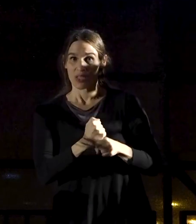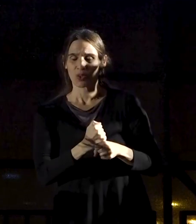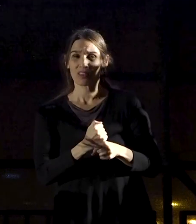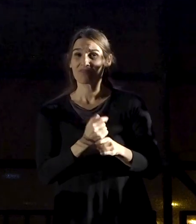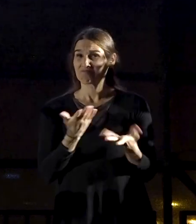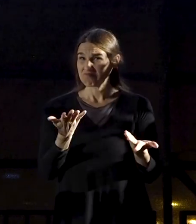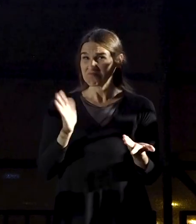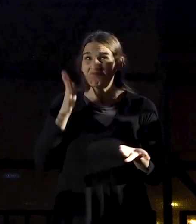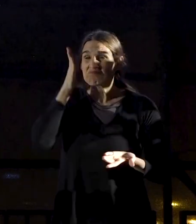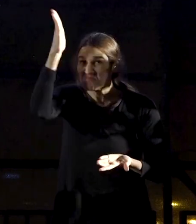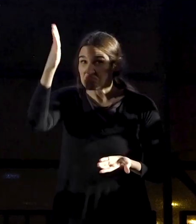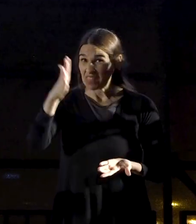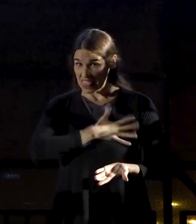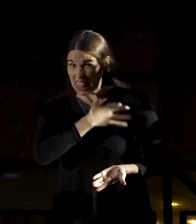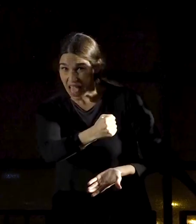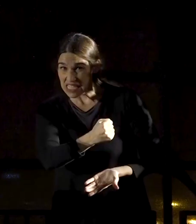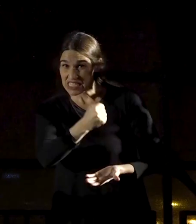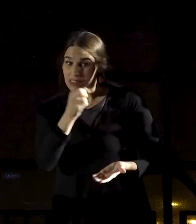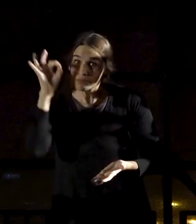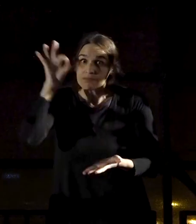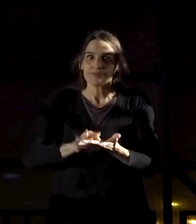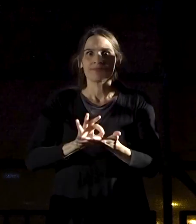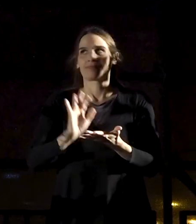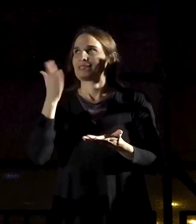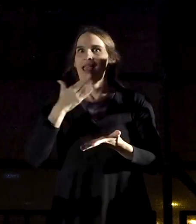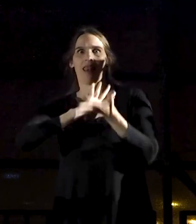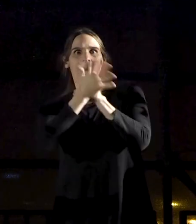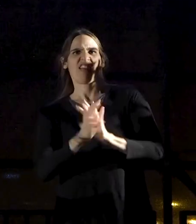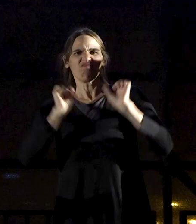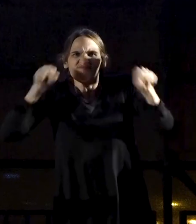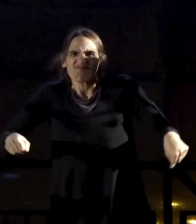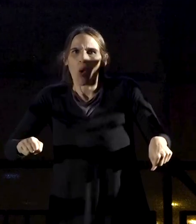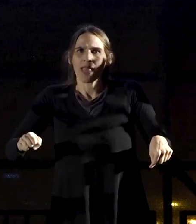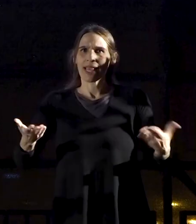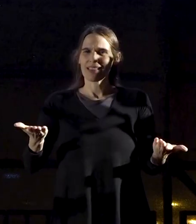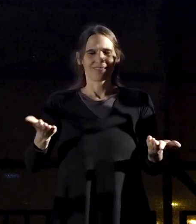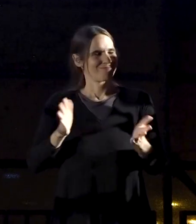will we dare to do something once Israel becomes a tyrant and the courts